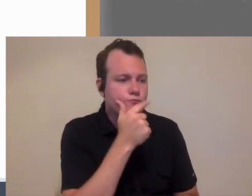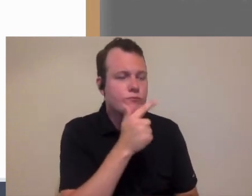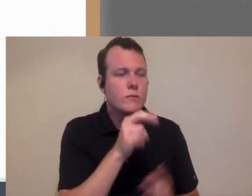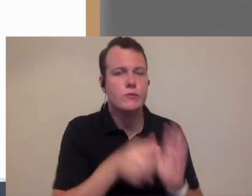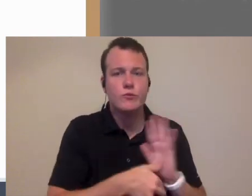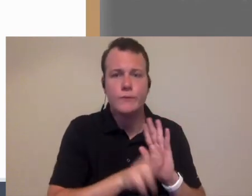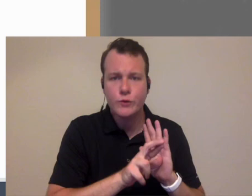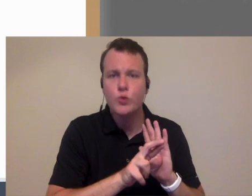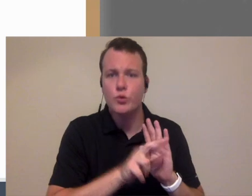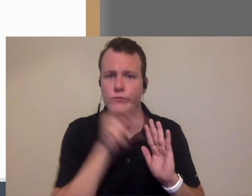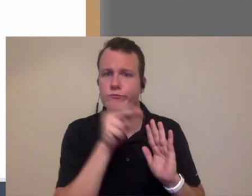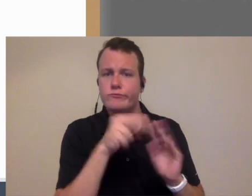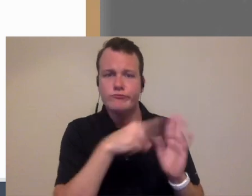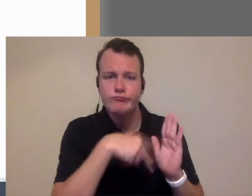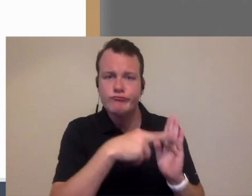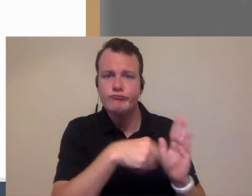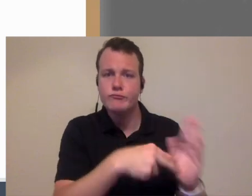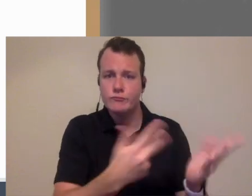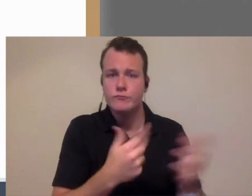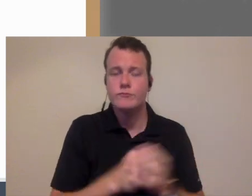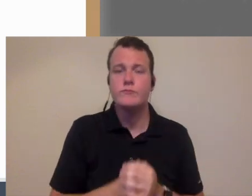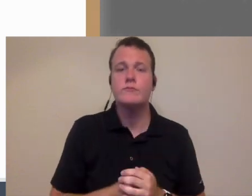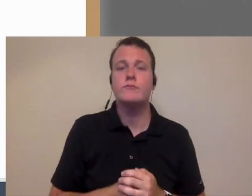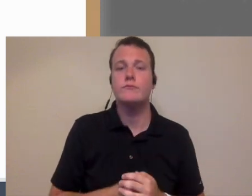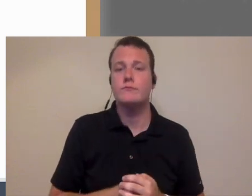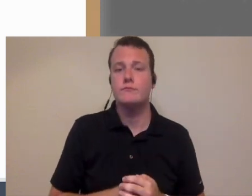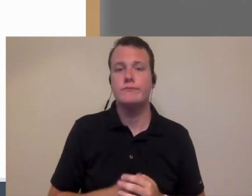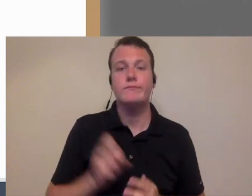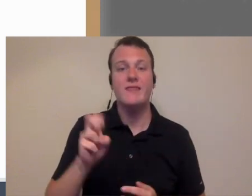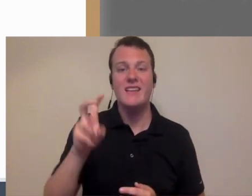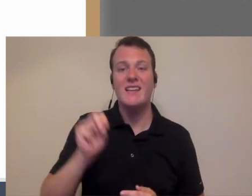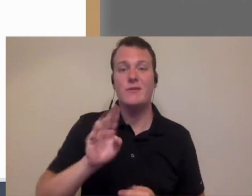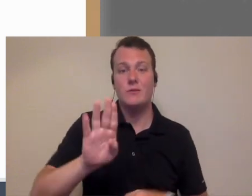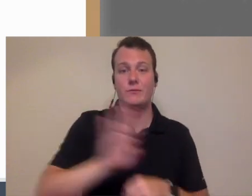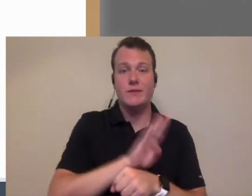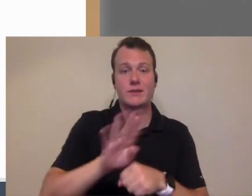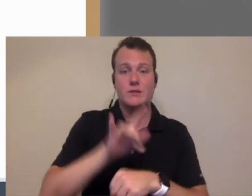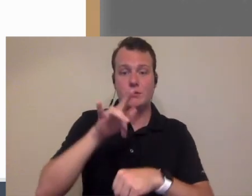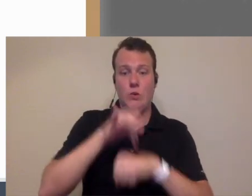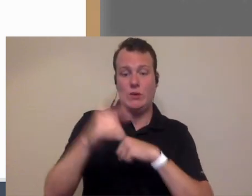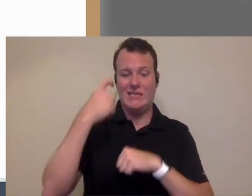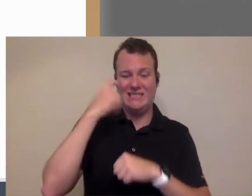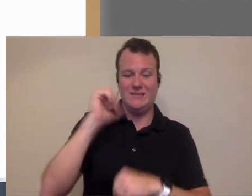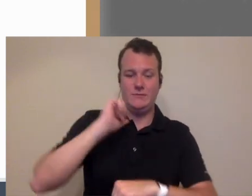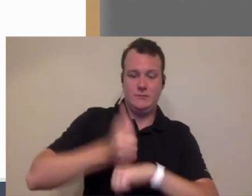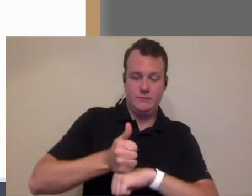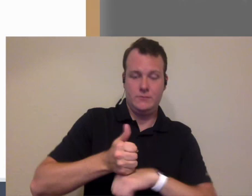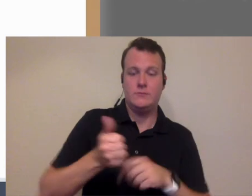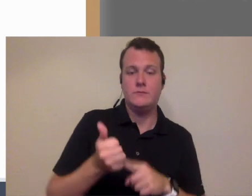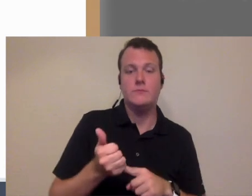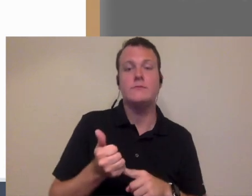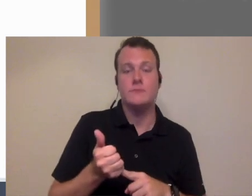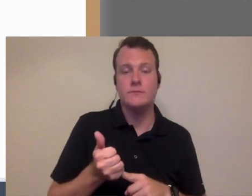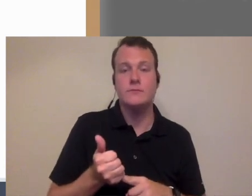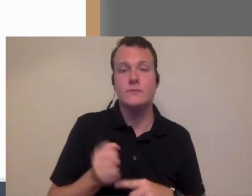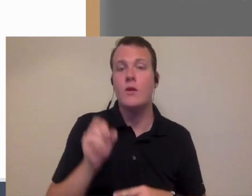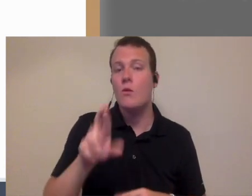I do some searches on lines I look for reviews right so even as an early practice right if you're if you're kind of thinking this process starting from